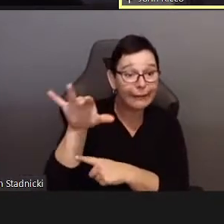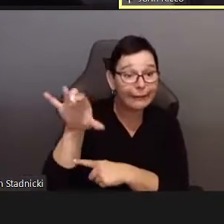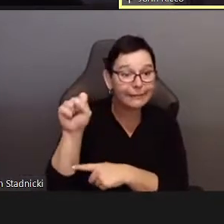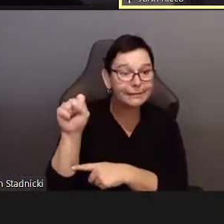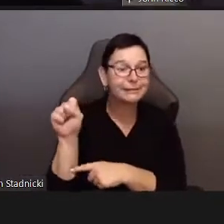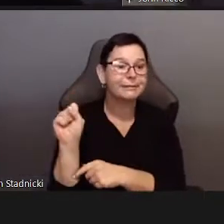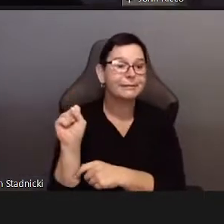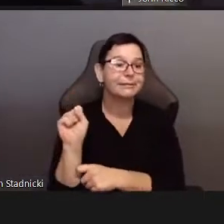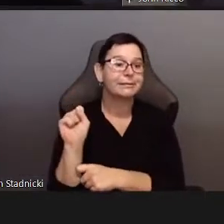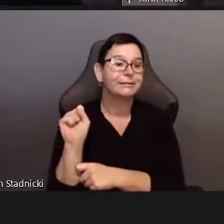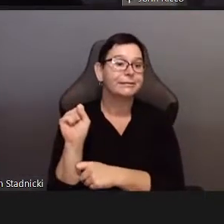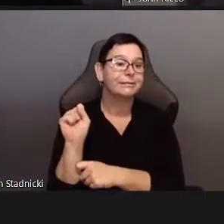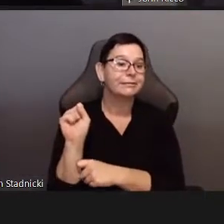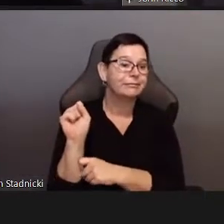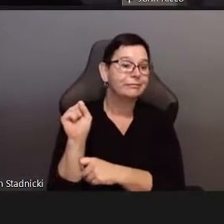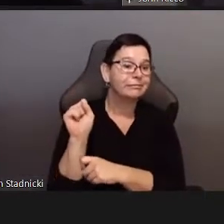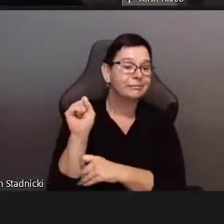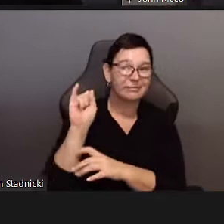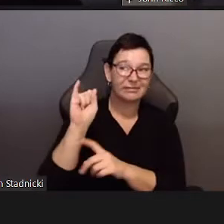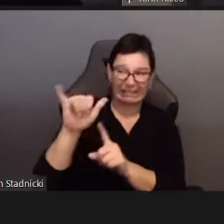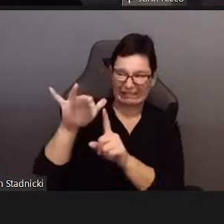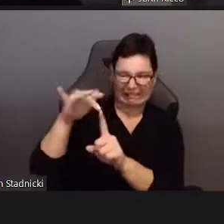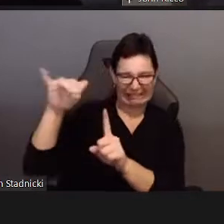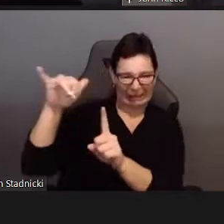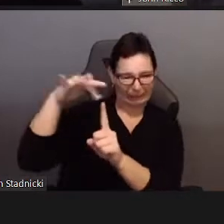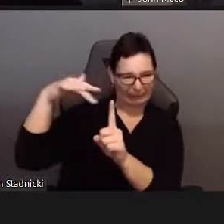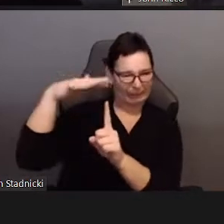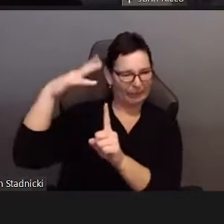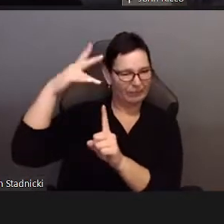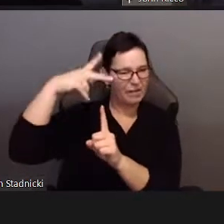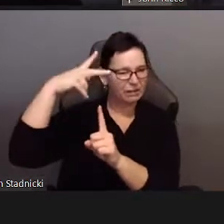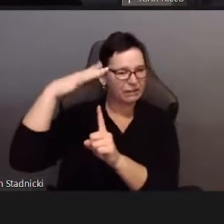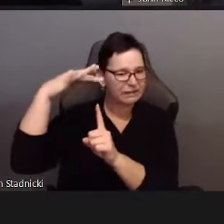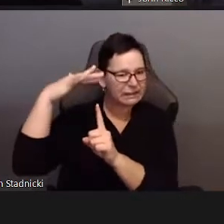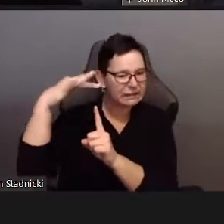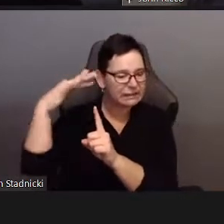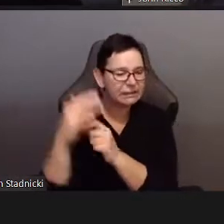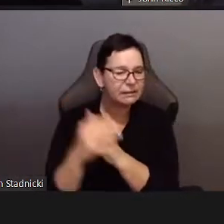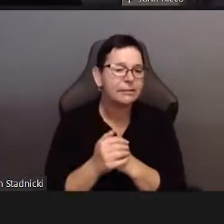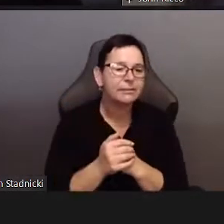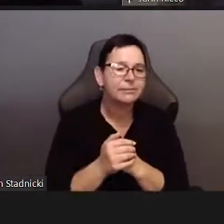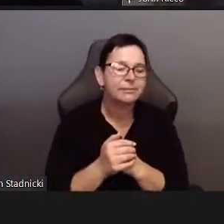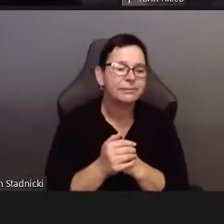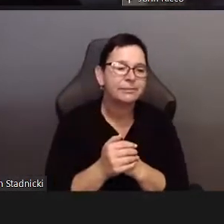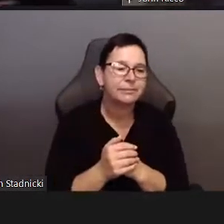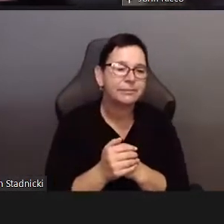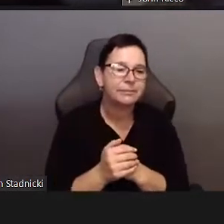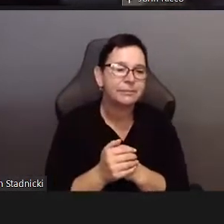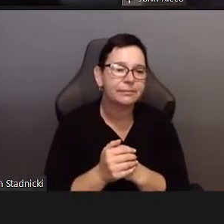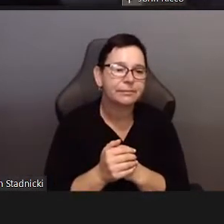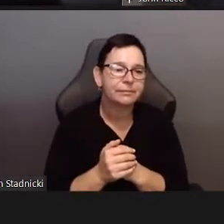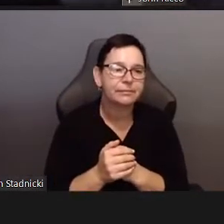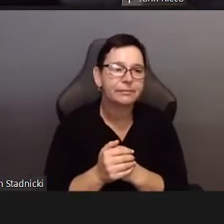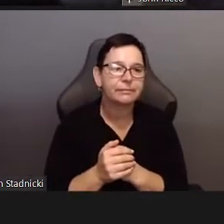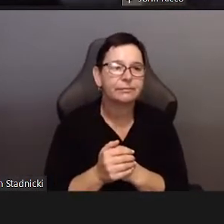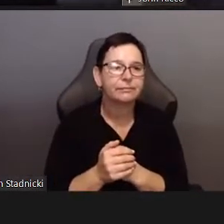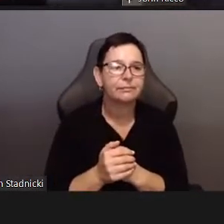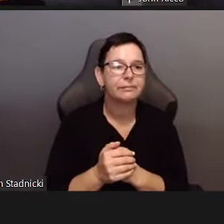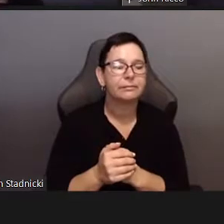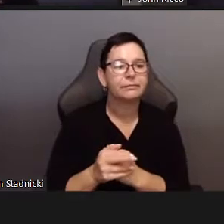I mean, i think ideology when it runs in the domain of social is a real problem. We know that. Eugenics, you name it.